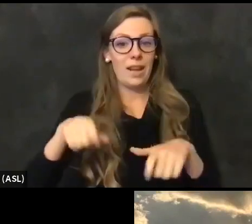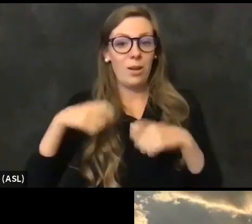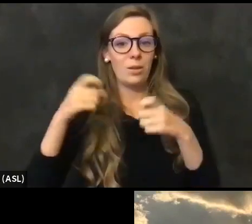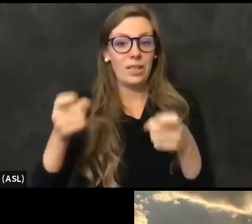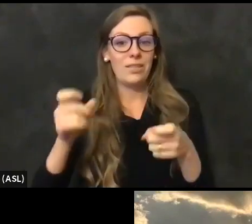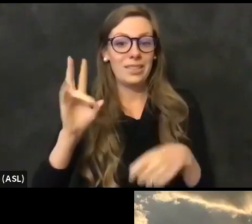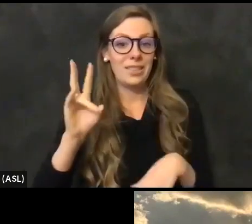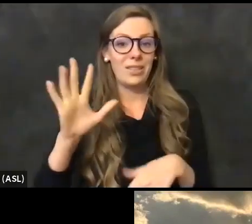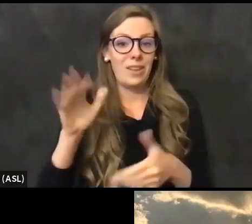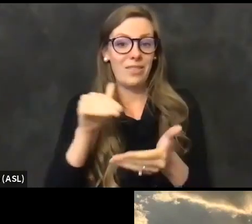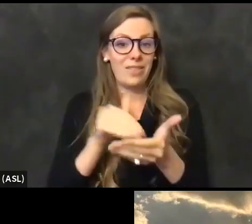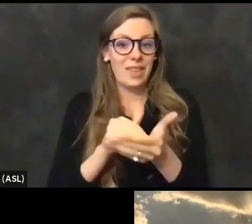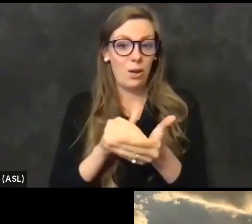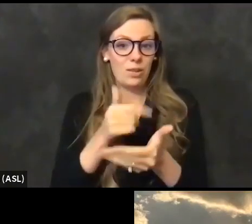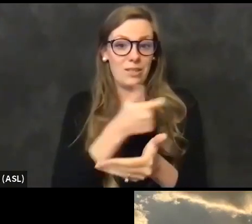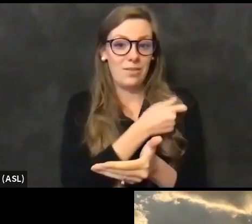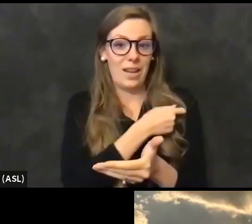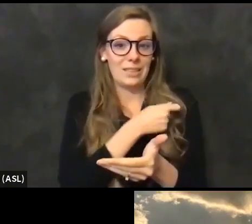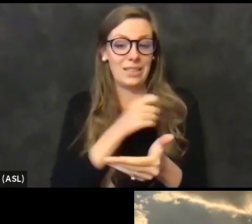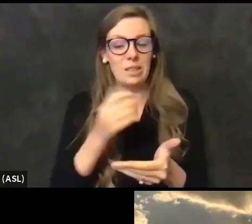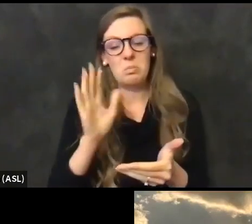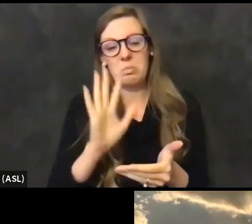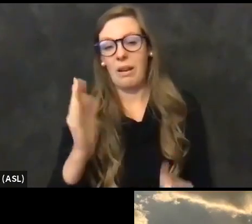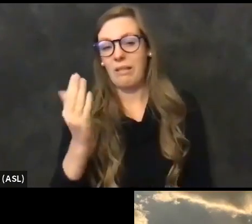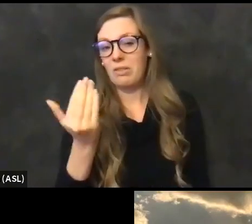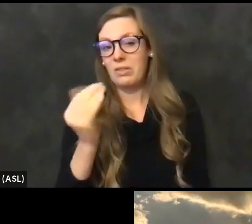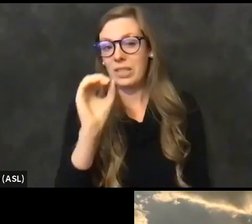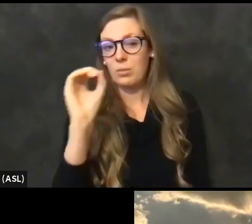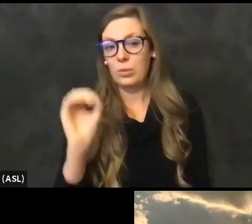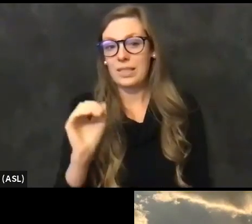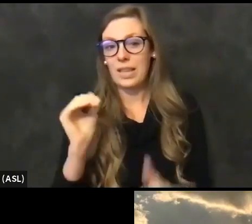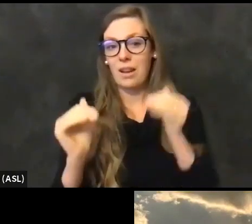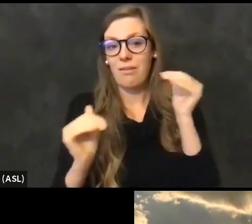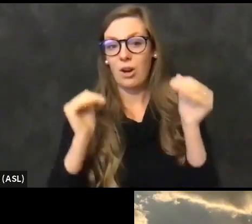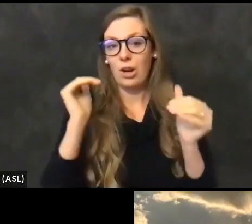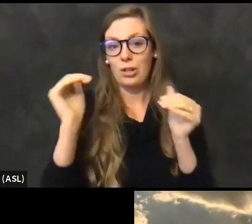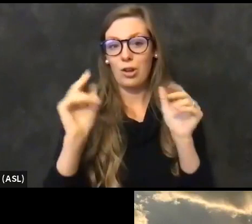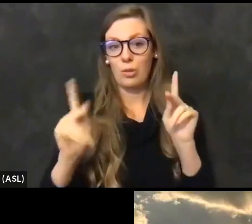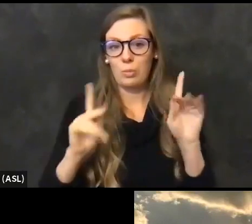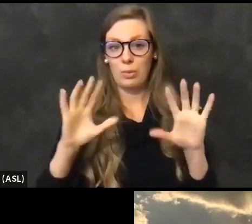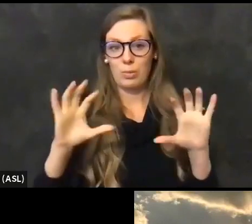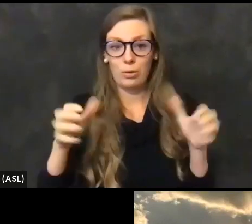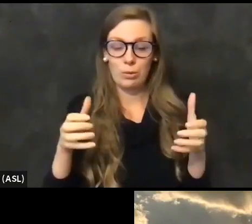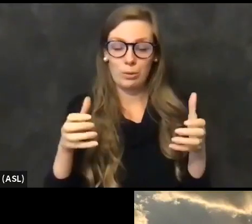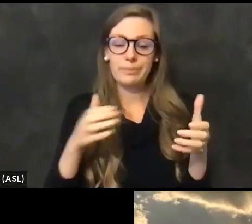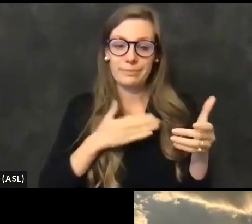doses, which represents 15 percent of our adult population. I admit that we still have a long ways to